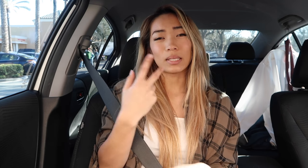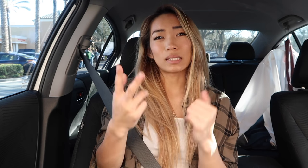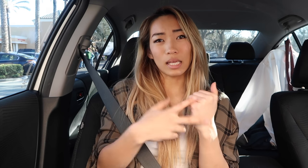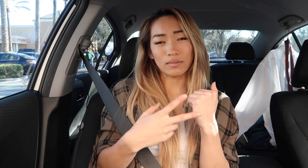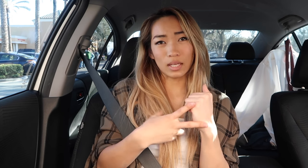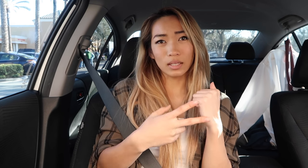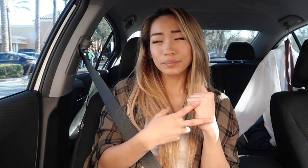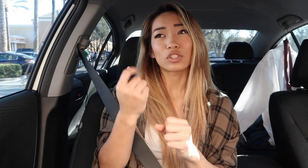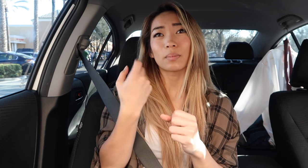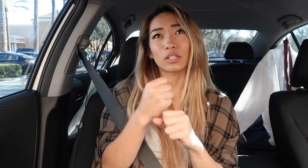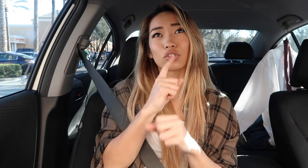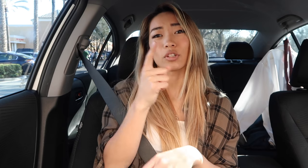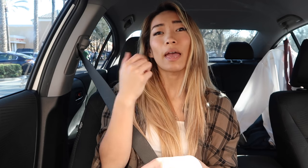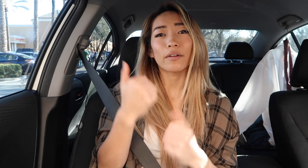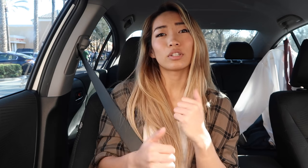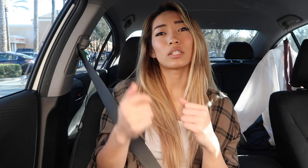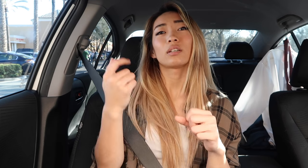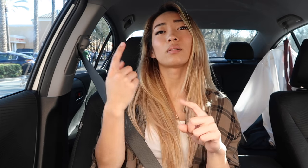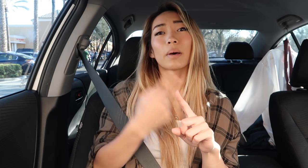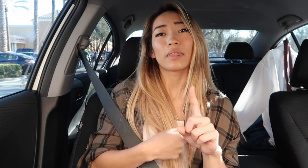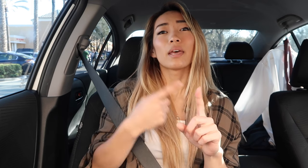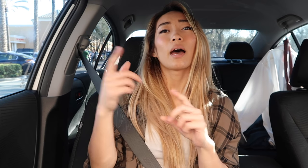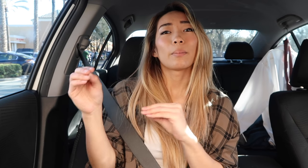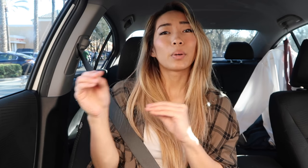and I've been saving I just make sure that every single month